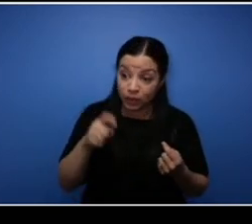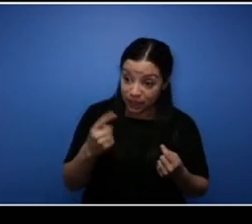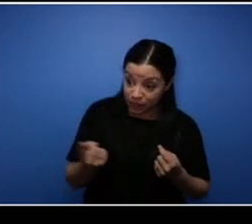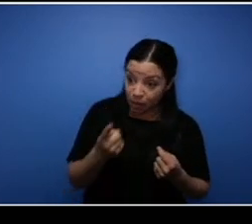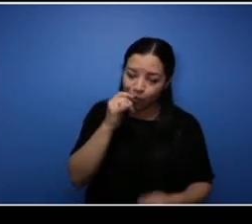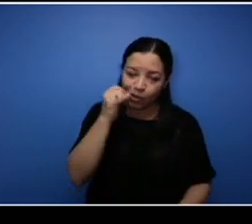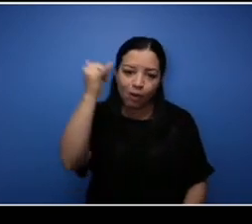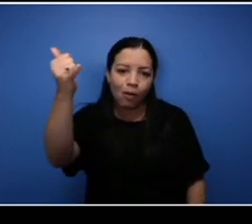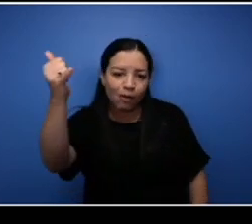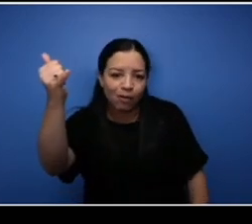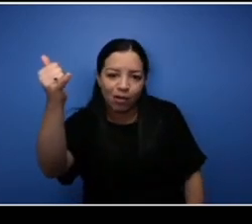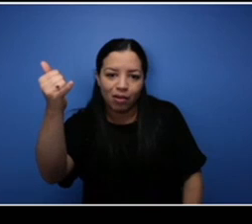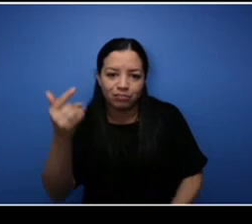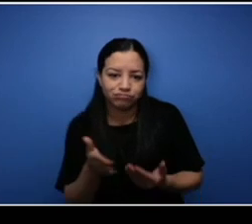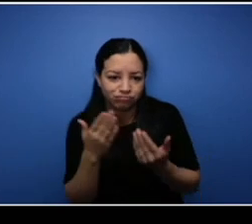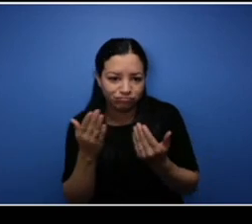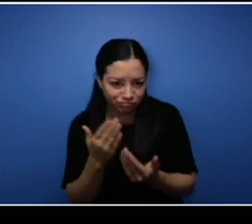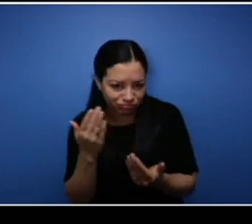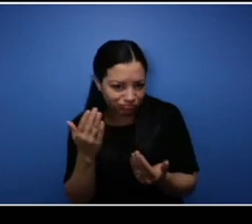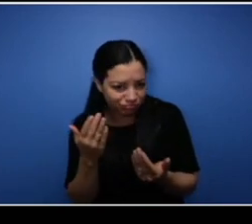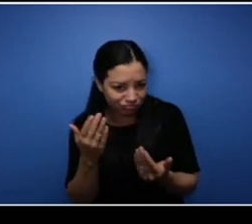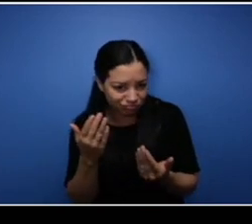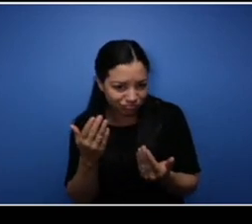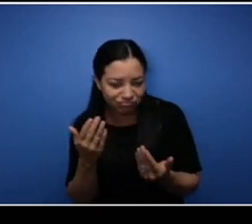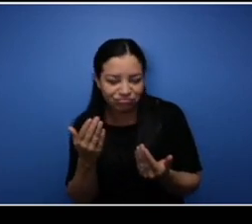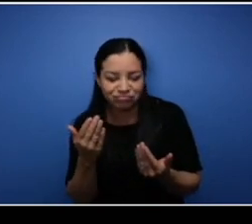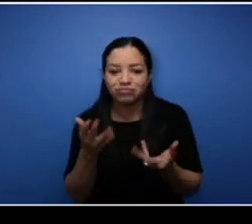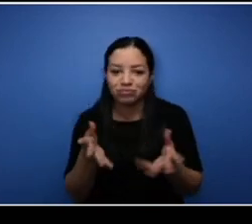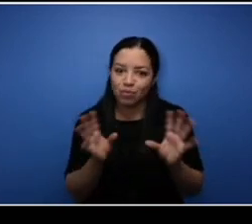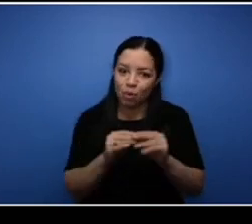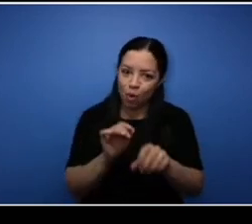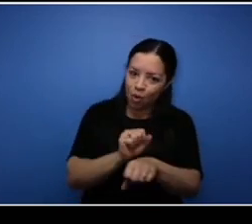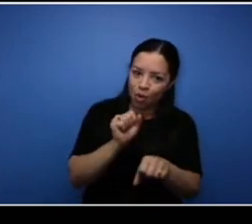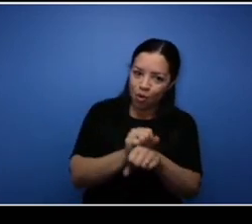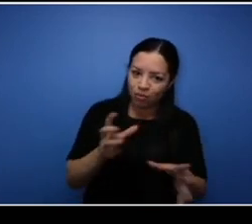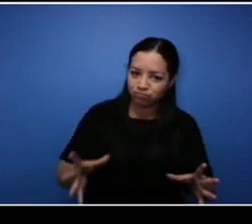which will then increase you know the amount of work we can do from you know within the